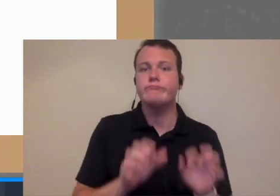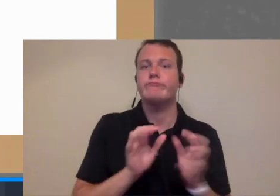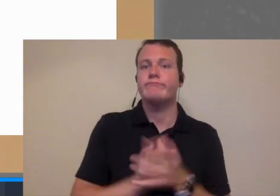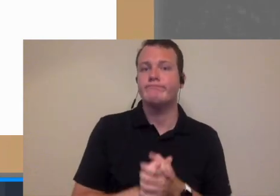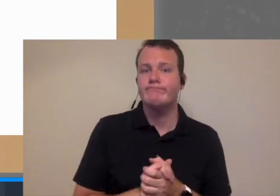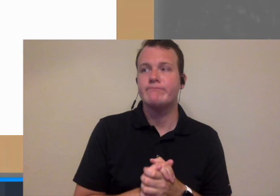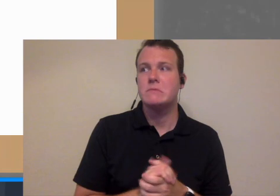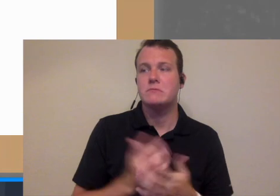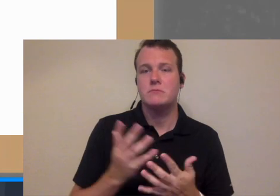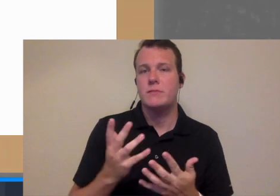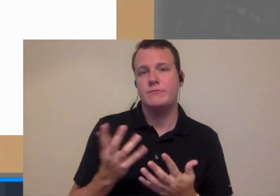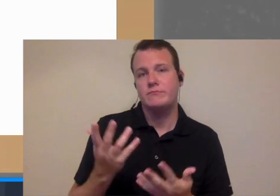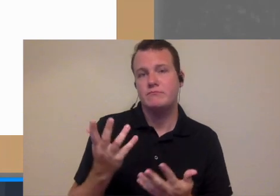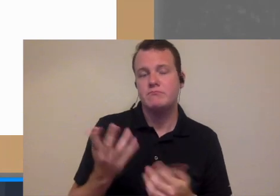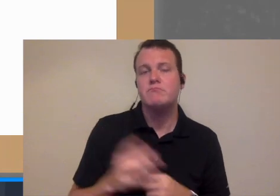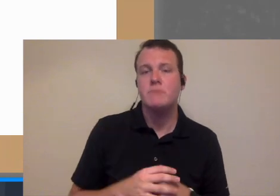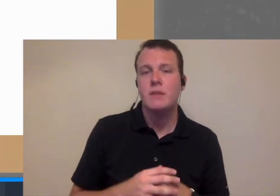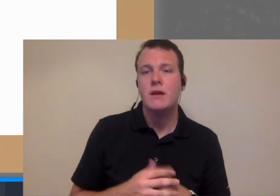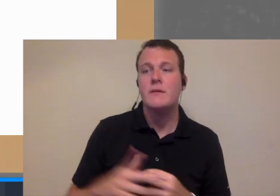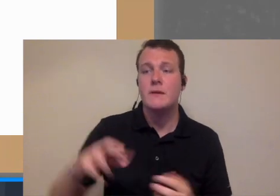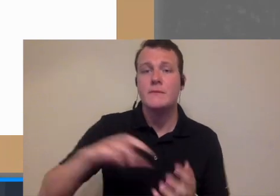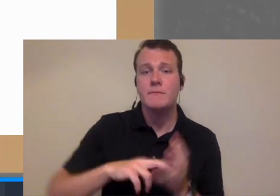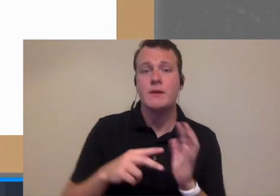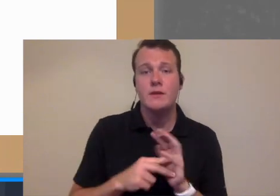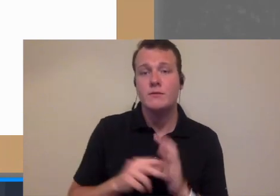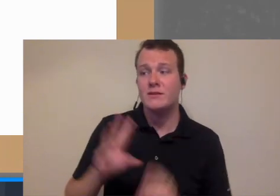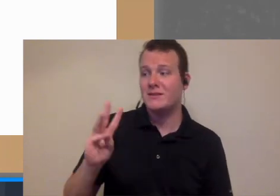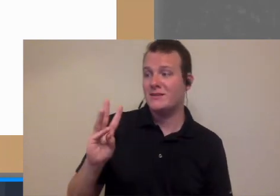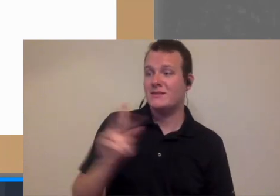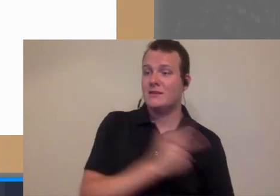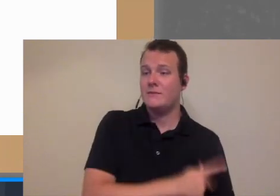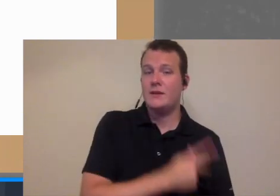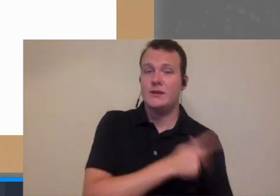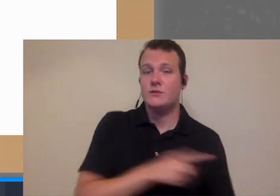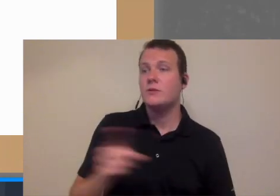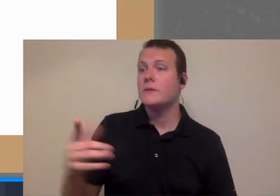up a patient or two during that time but then it meant those same six patients